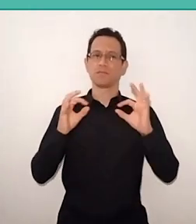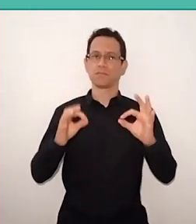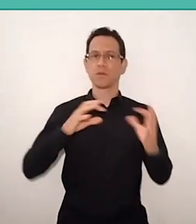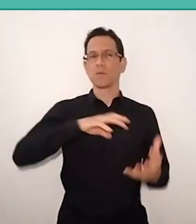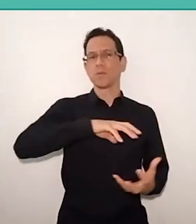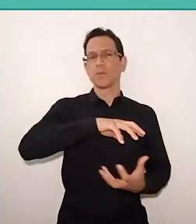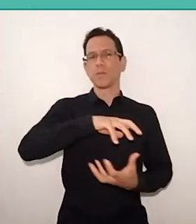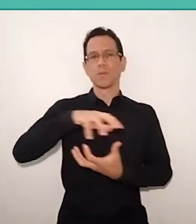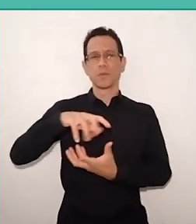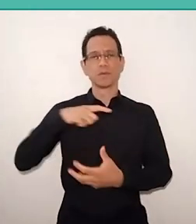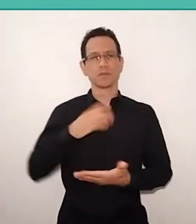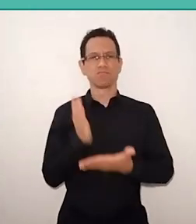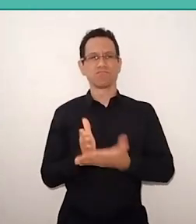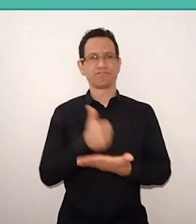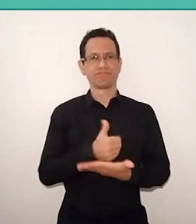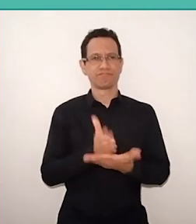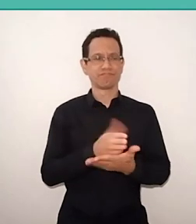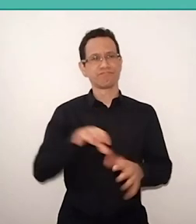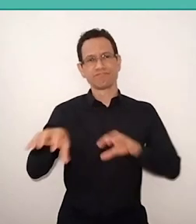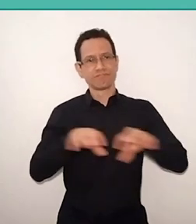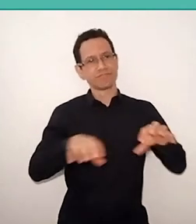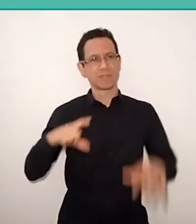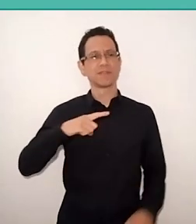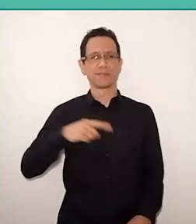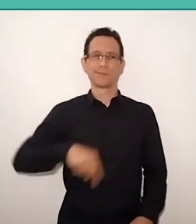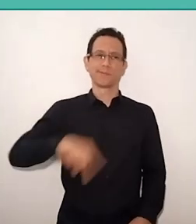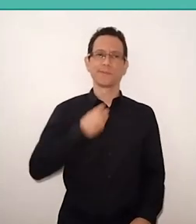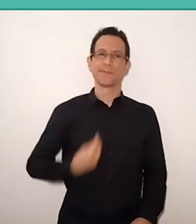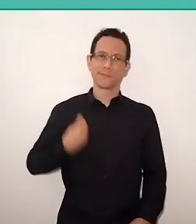divided where we are living in these last times.